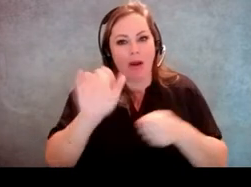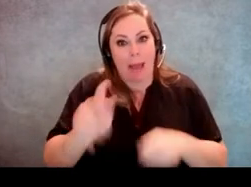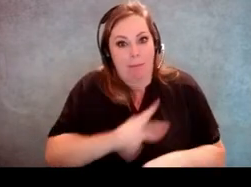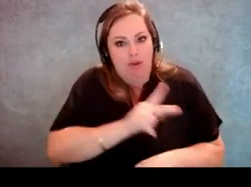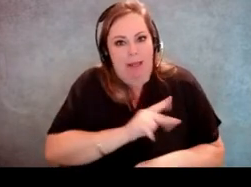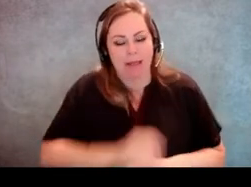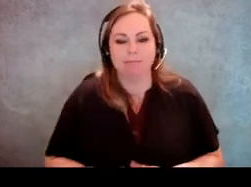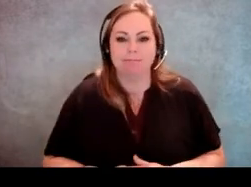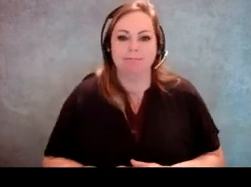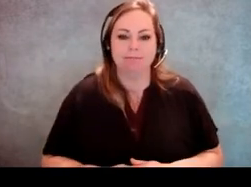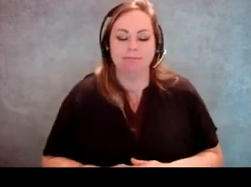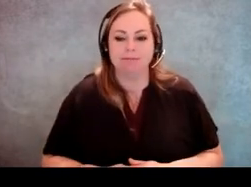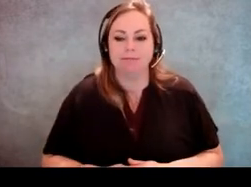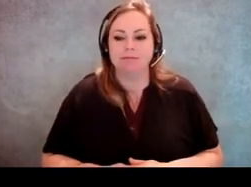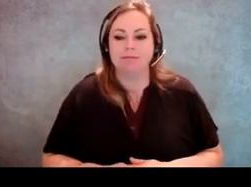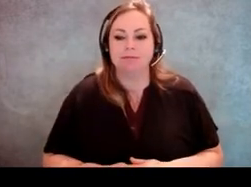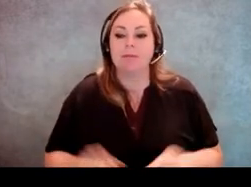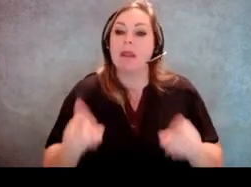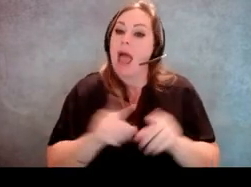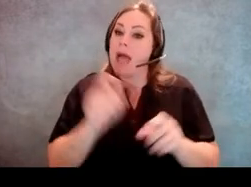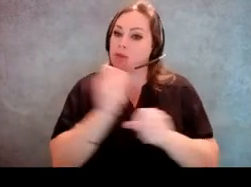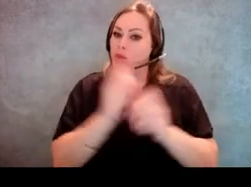[Jeff Miller] As an election worker,